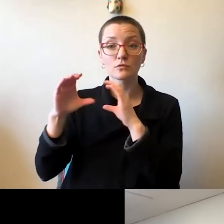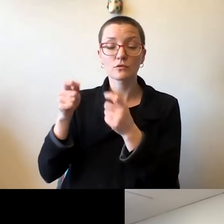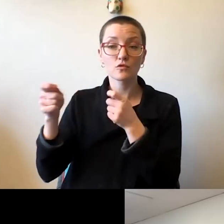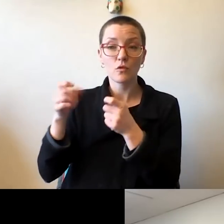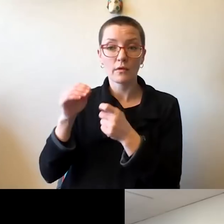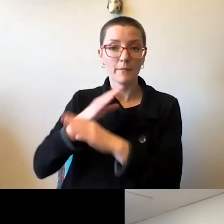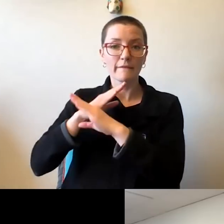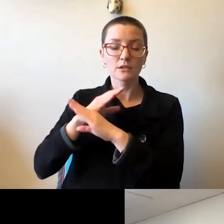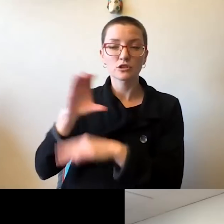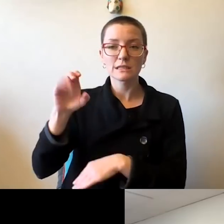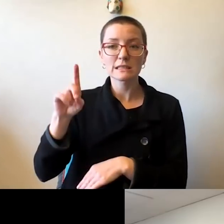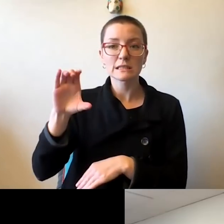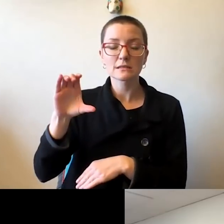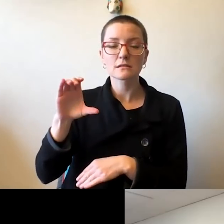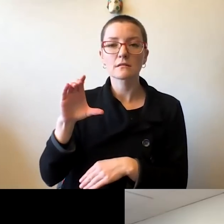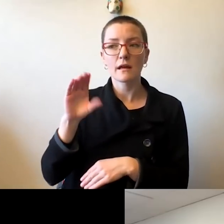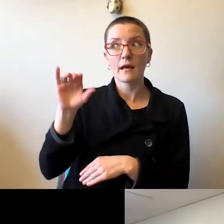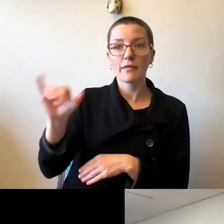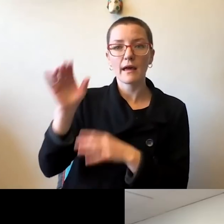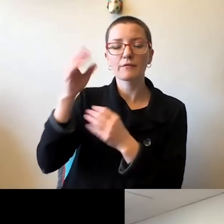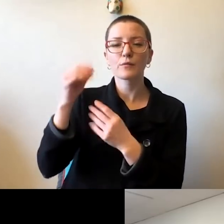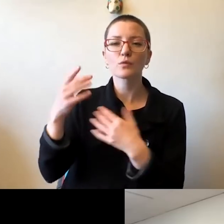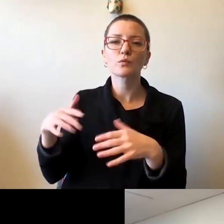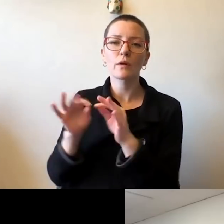And that was critically important and vital to each and every decision.